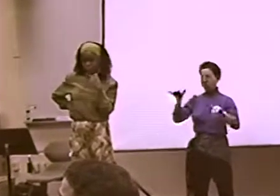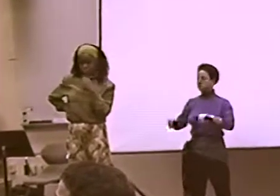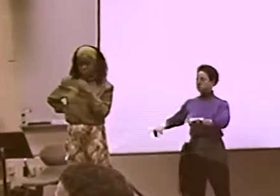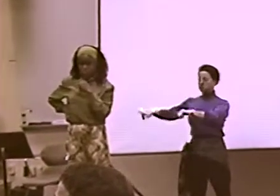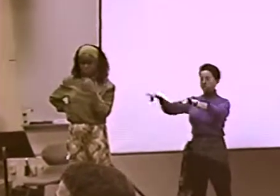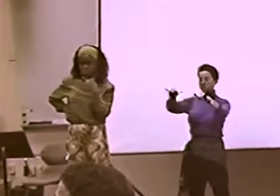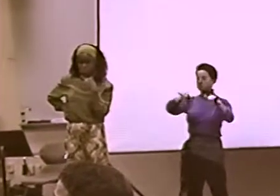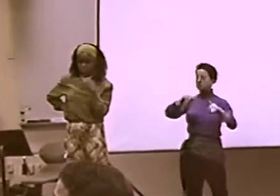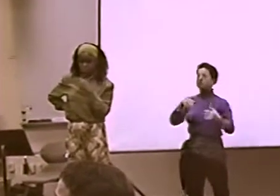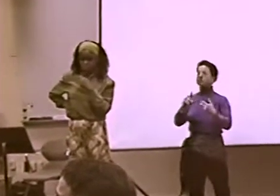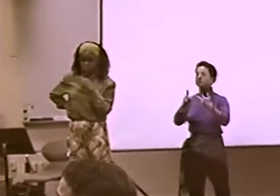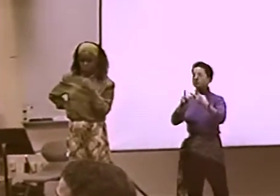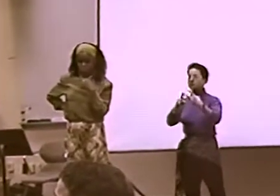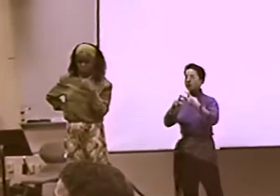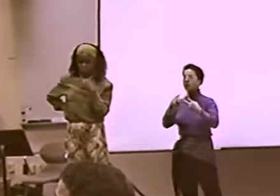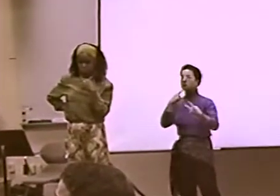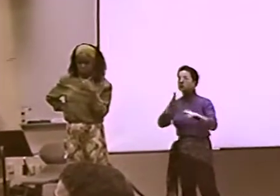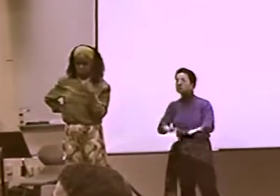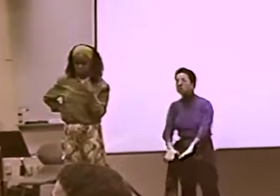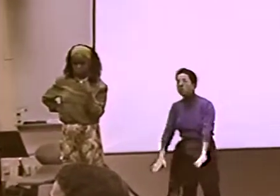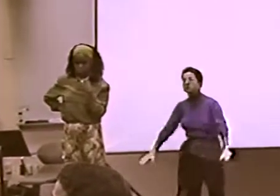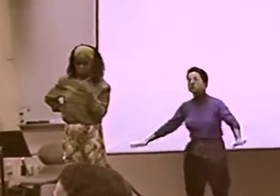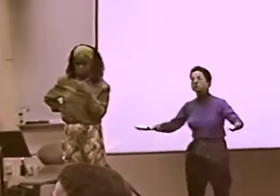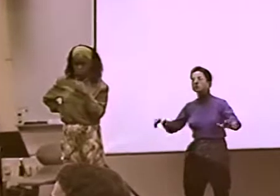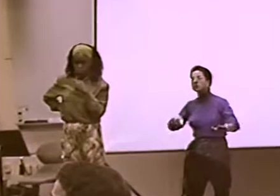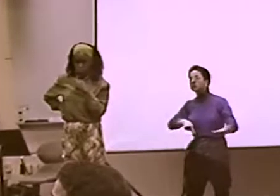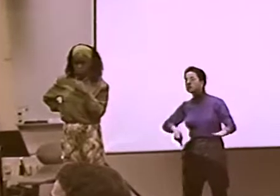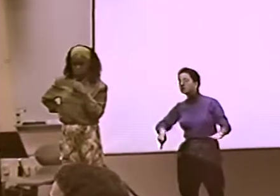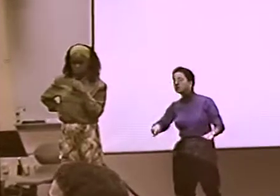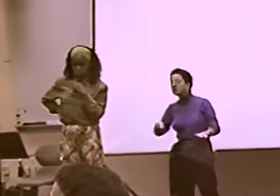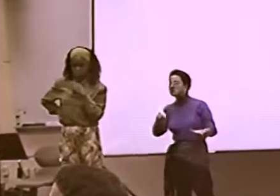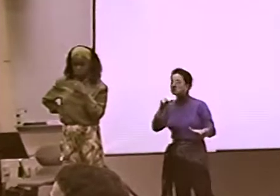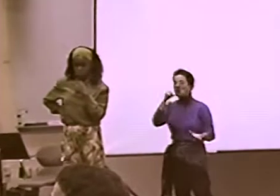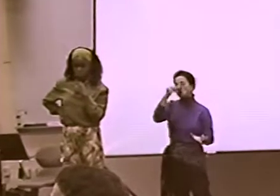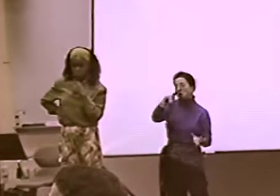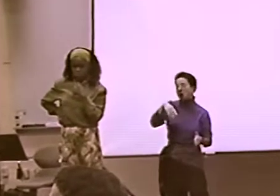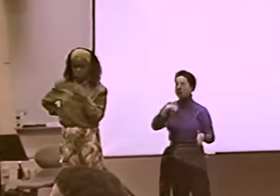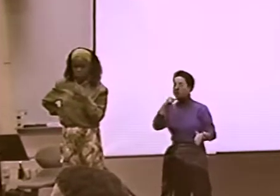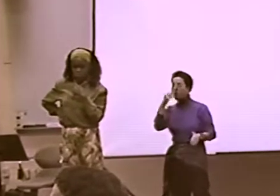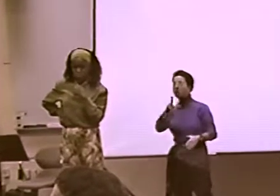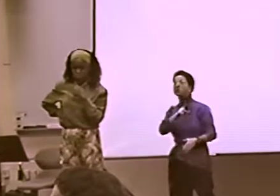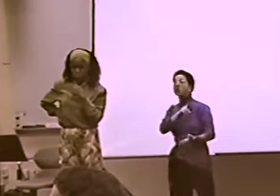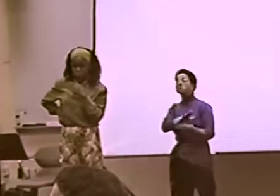BUT I DON'T SEE THAT NECESSARILY STRONG ...